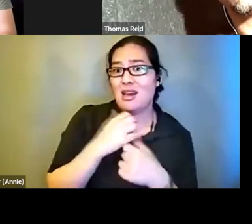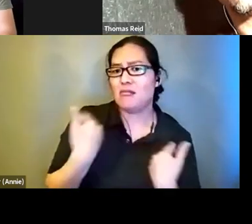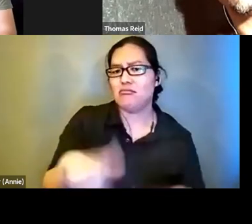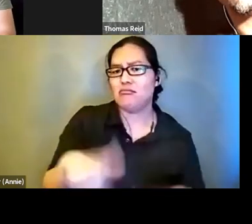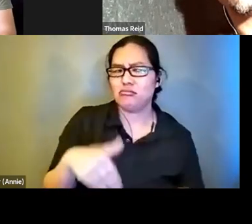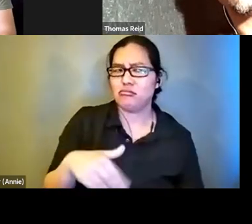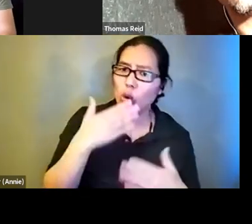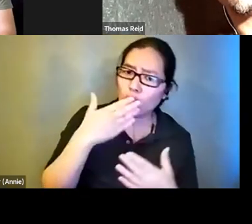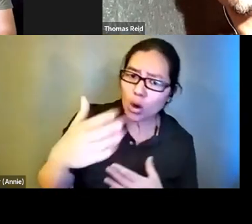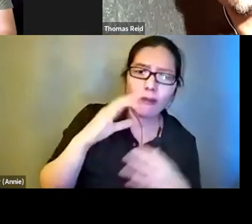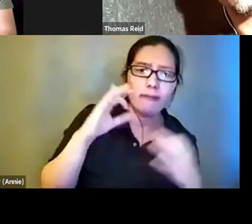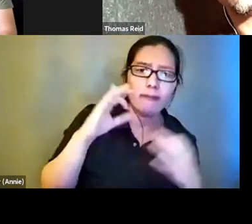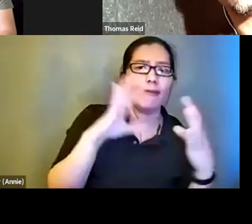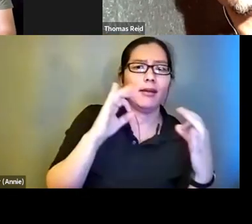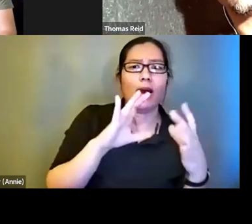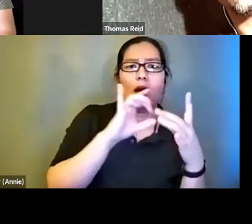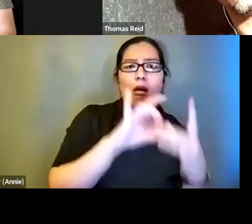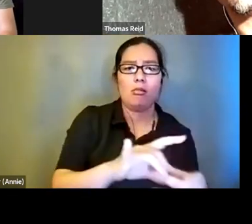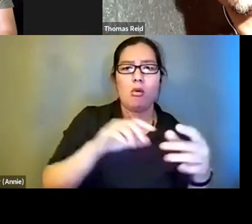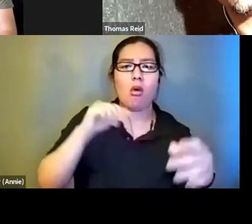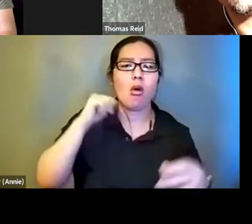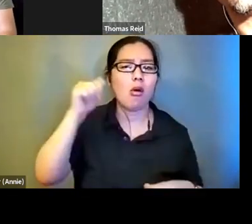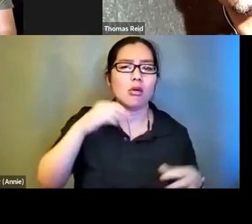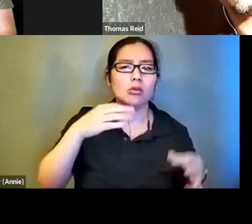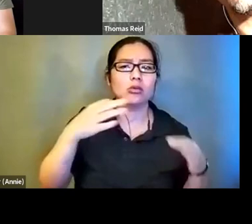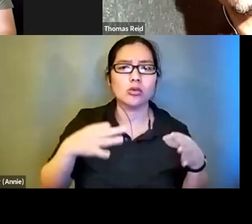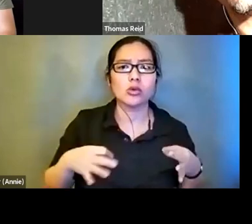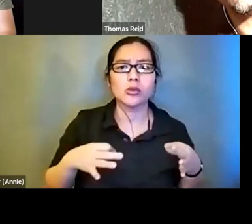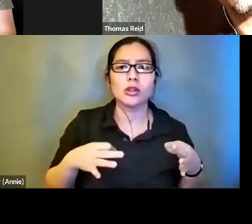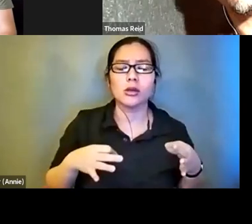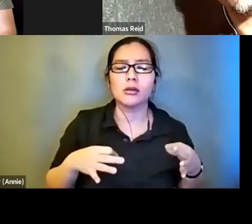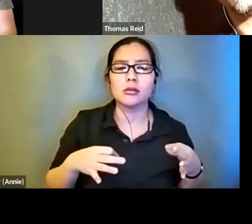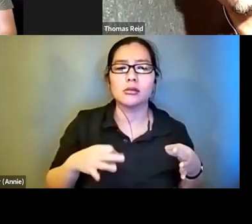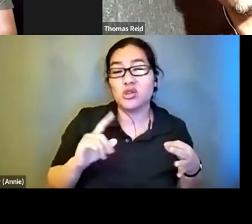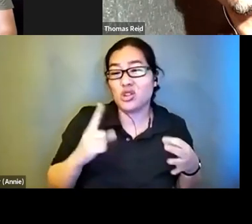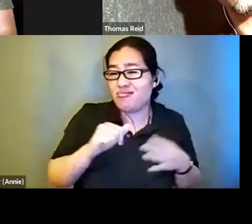audio description just by practicing. It's a good